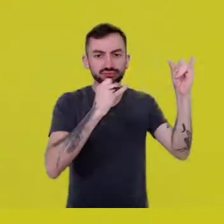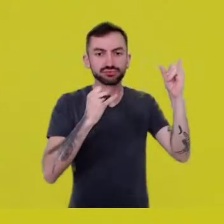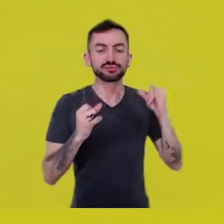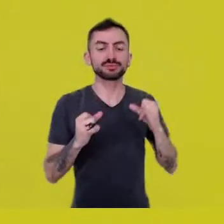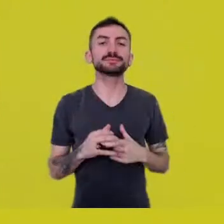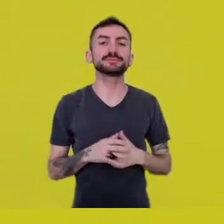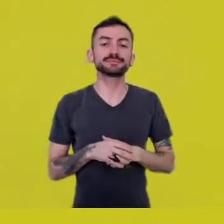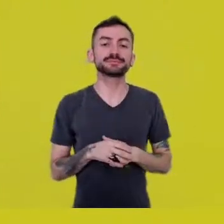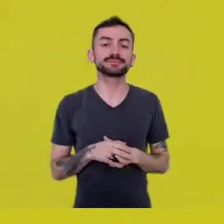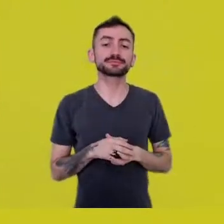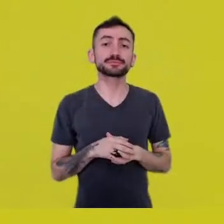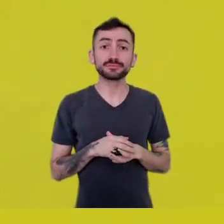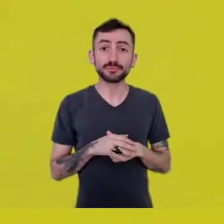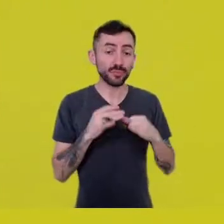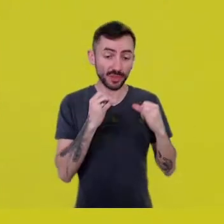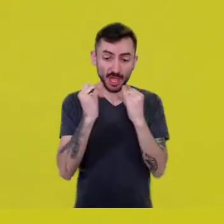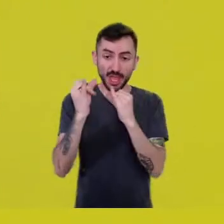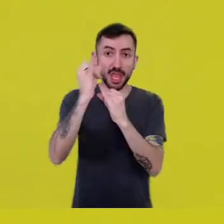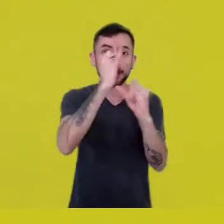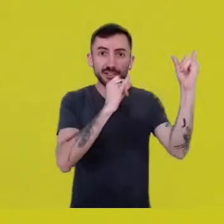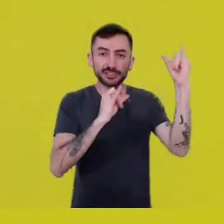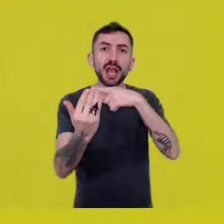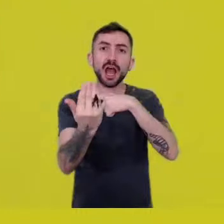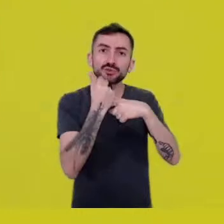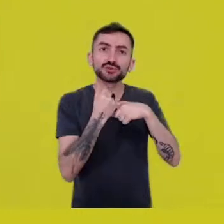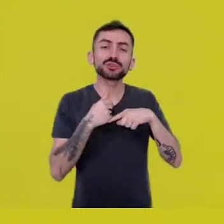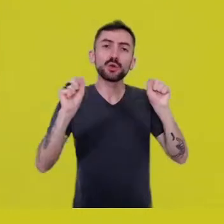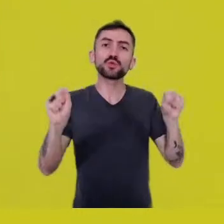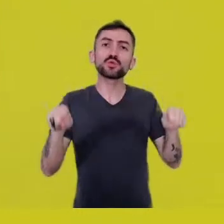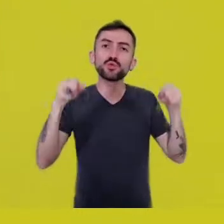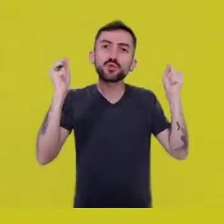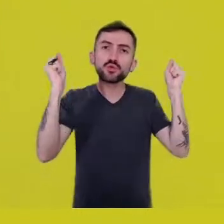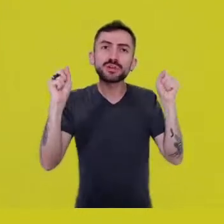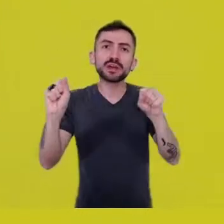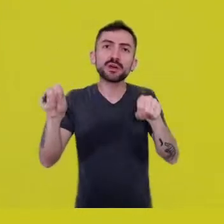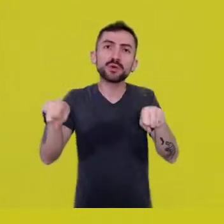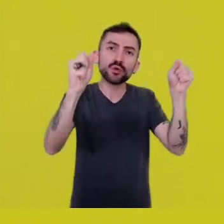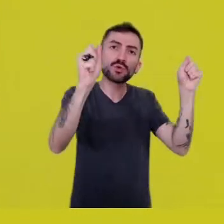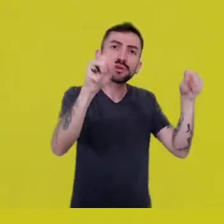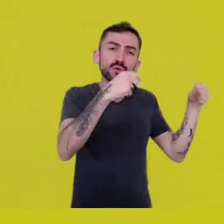that heals, that comes from our mother, Earth,